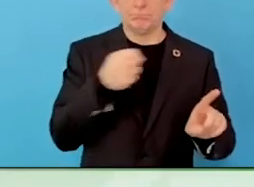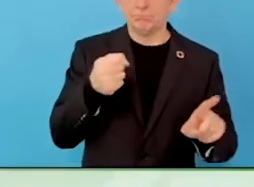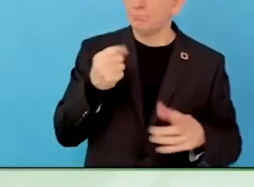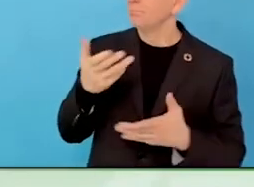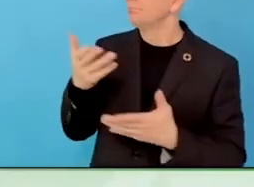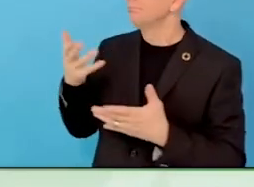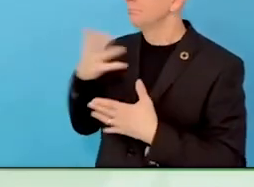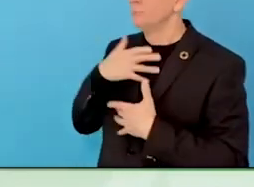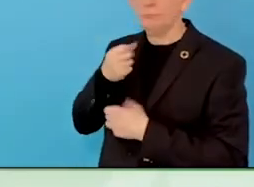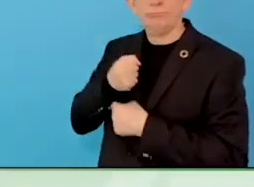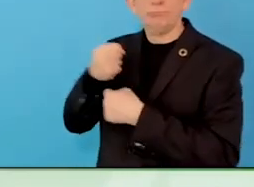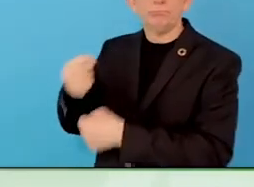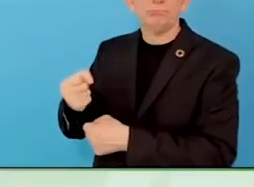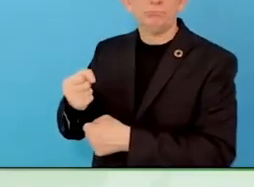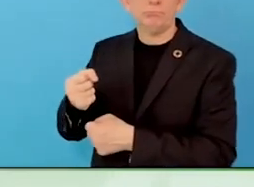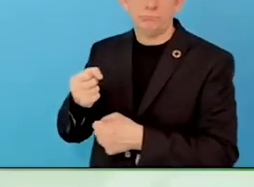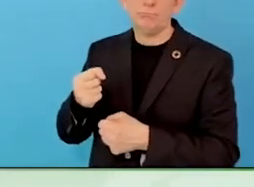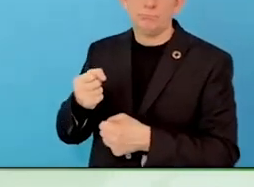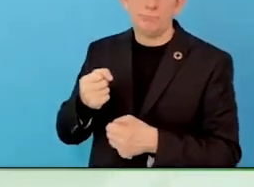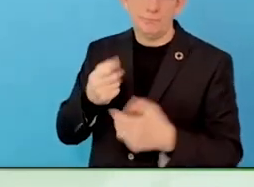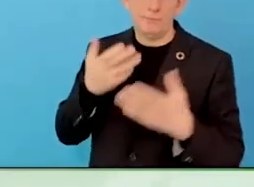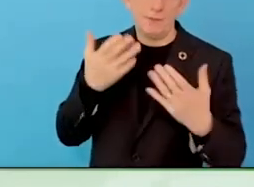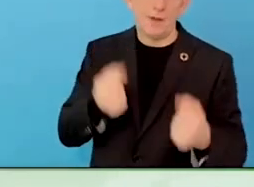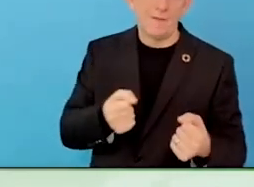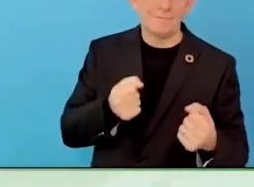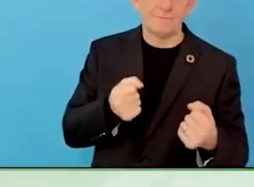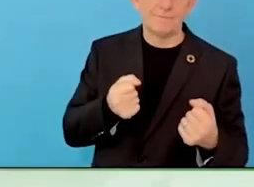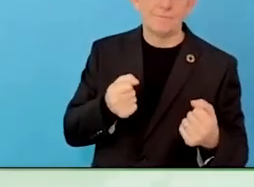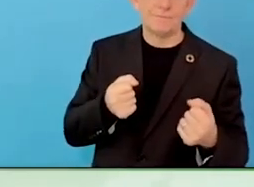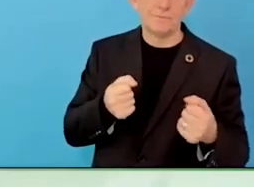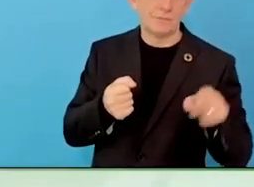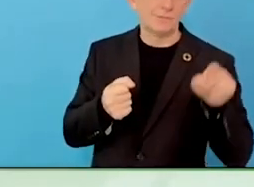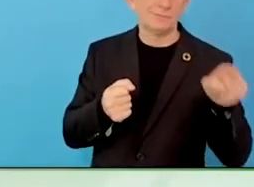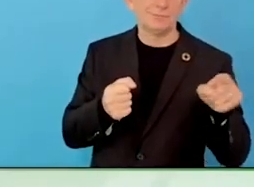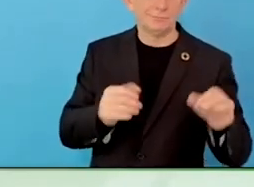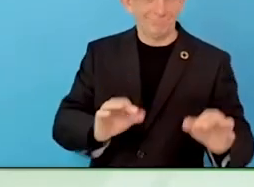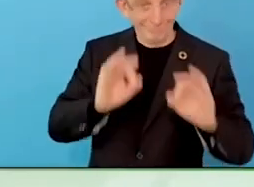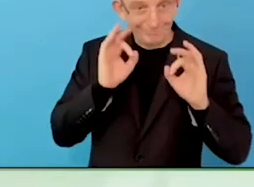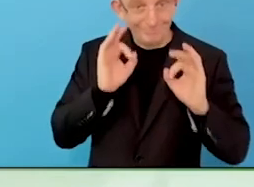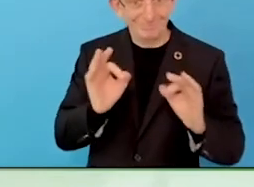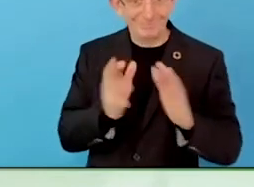Tech skills. If you are a software developer, if you are able to speak English,